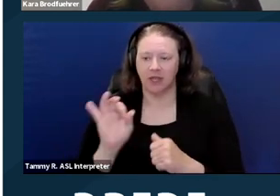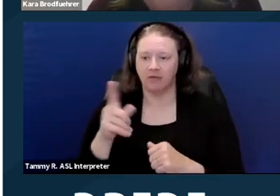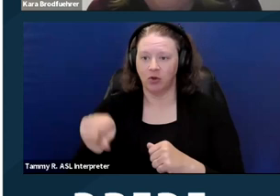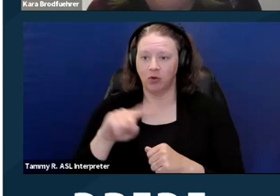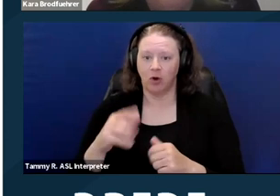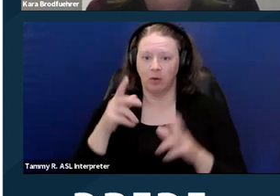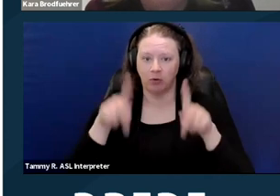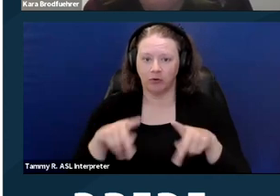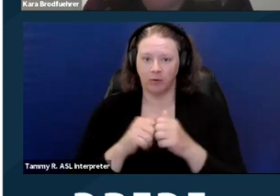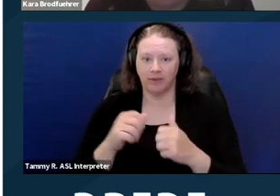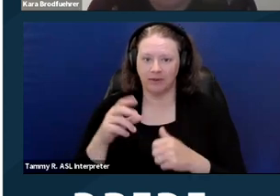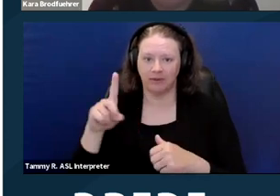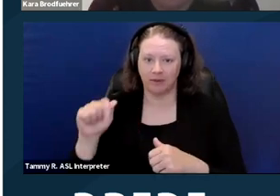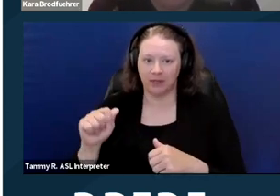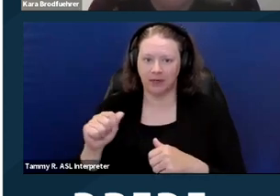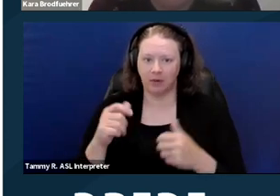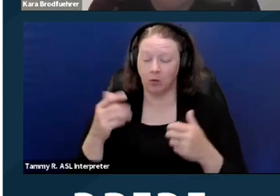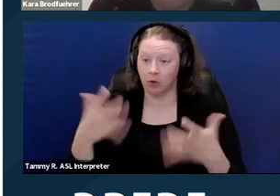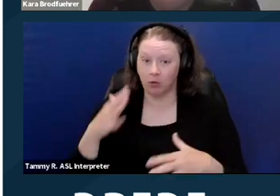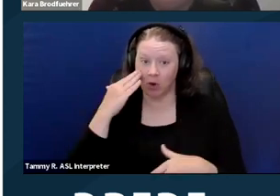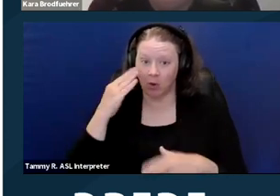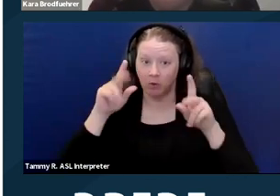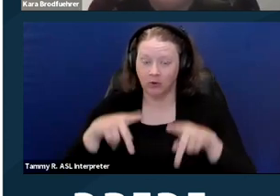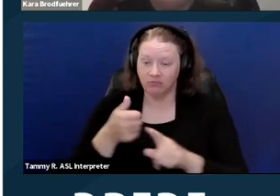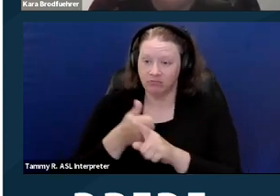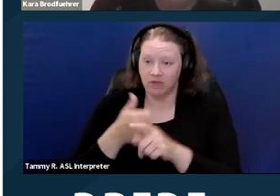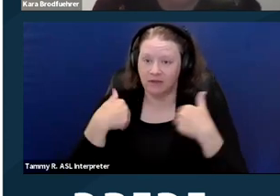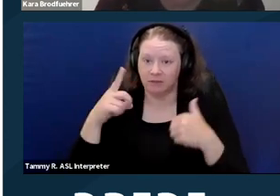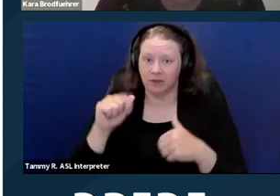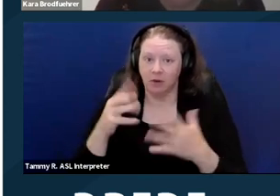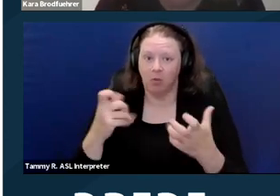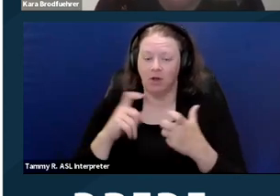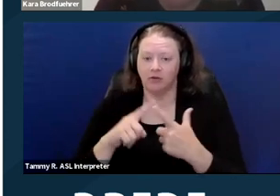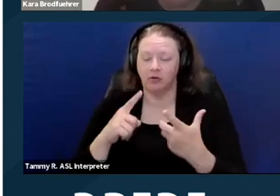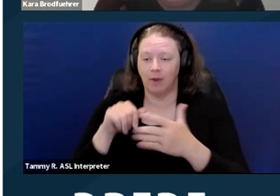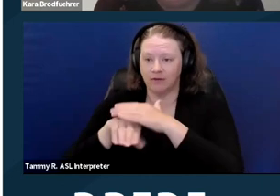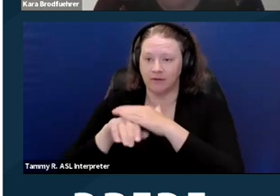or you know someone who has a disability that wants to access our services. And the next slide,